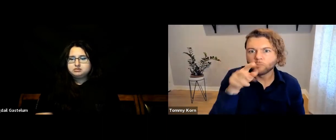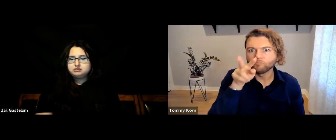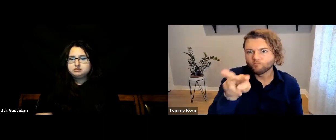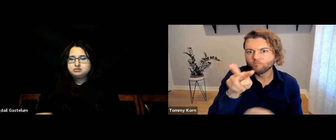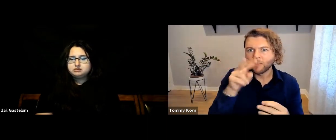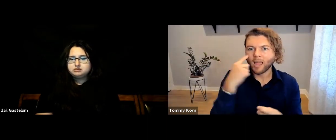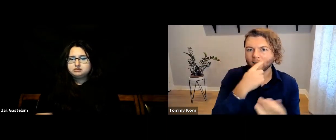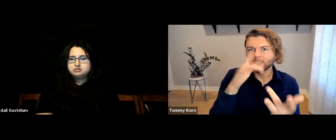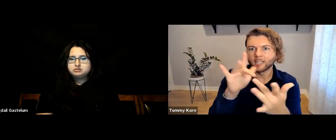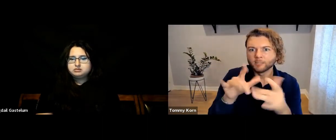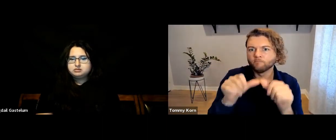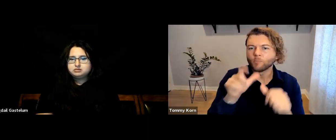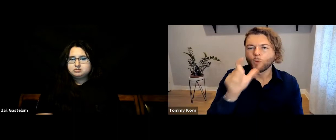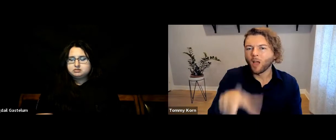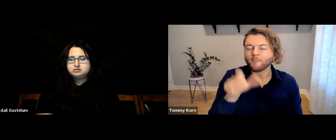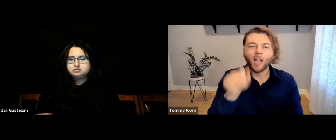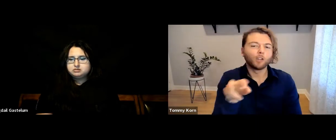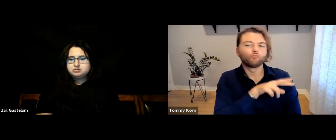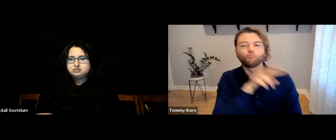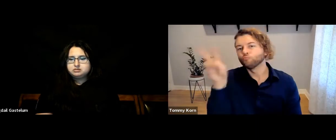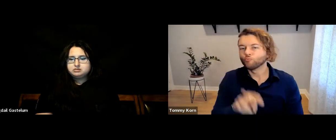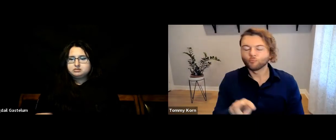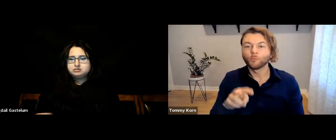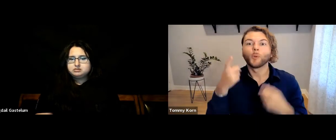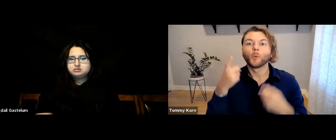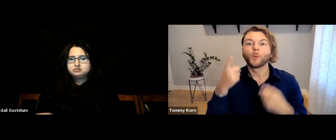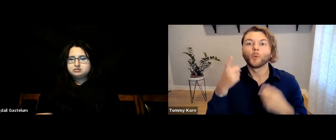or maintain eye contact; they can completely disengage visually.